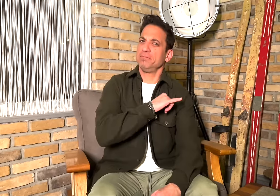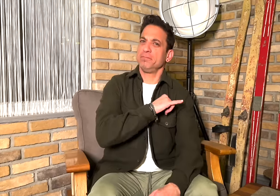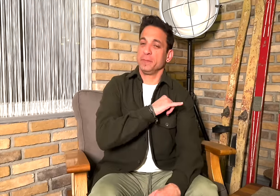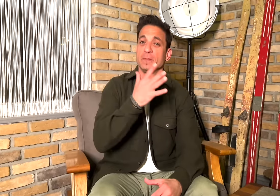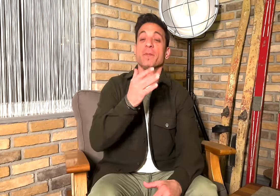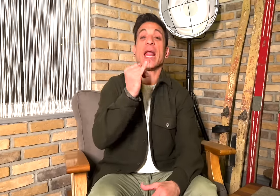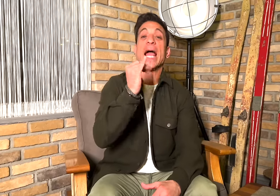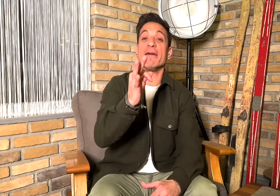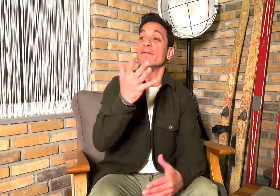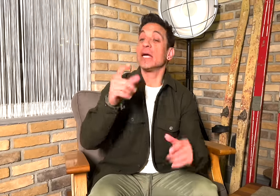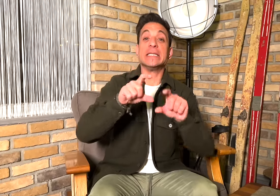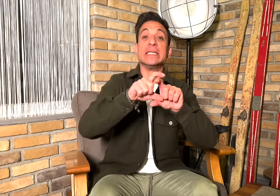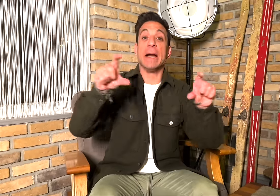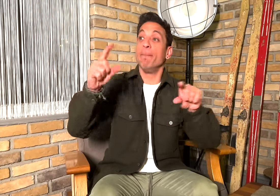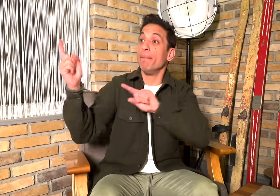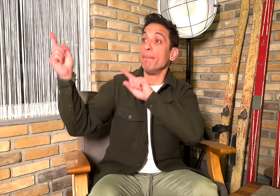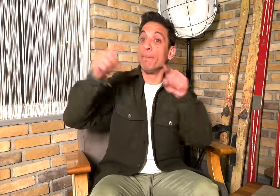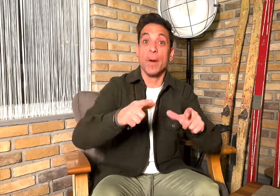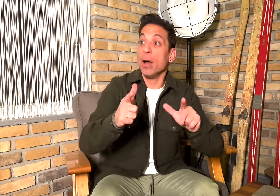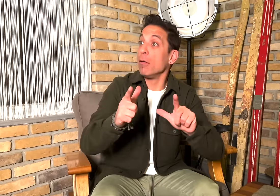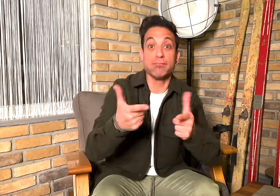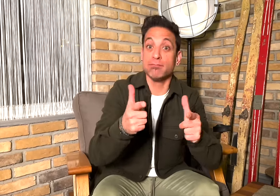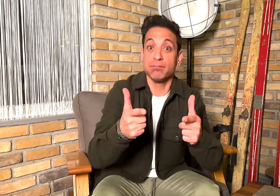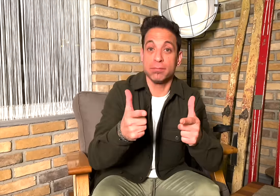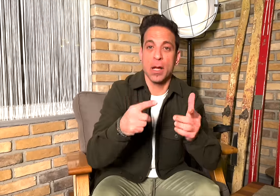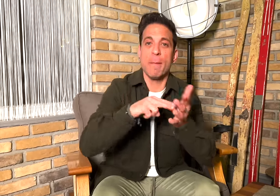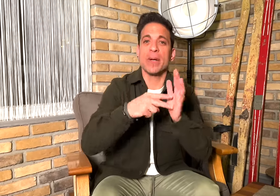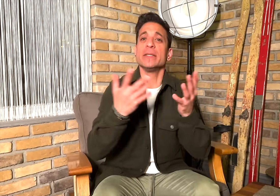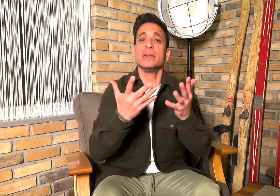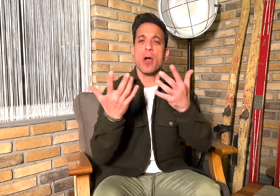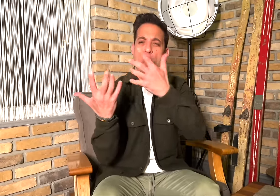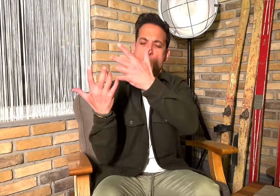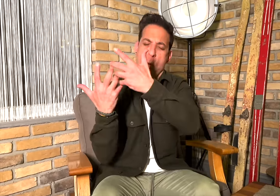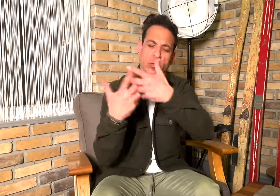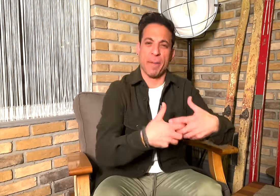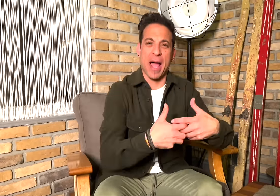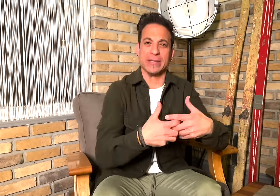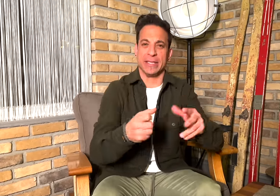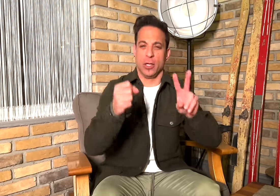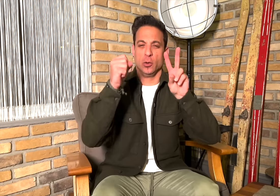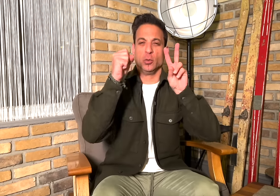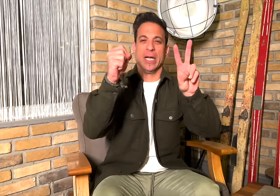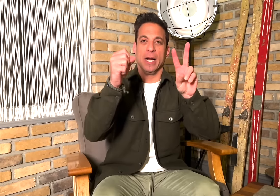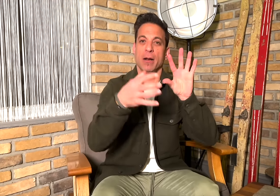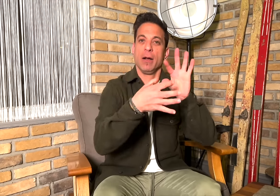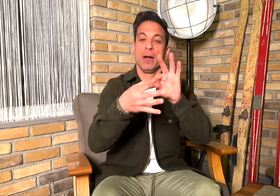[Memnos]: This is interesting. With no-shows, it would be an